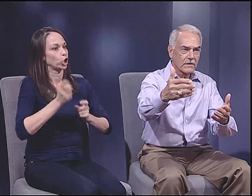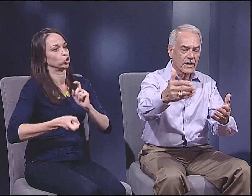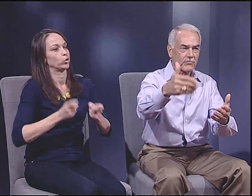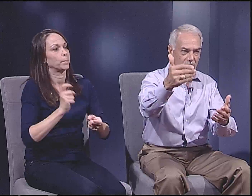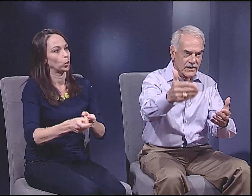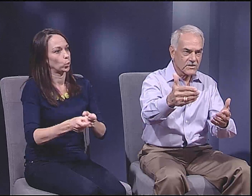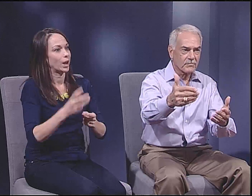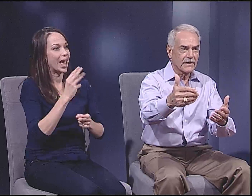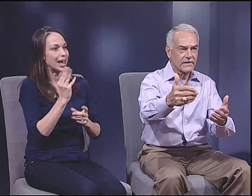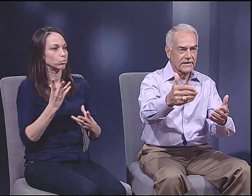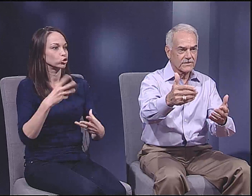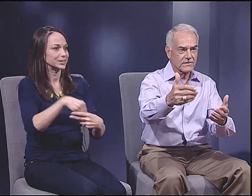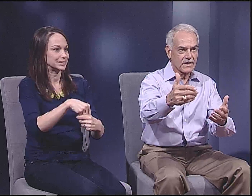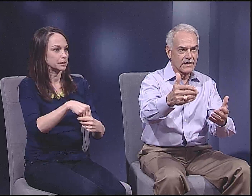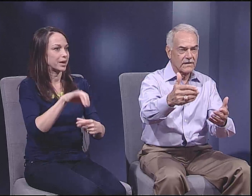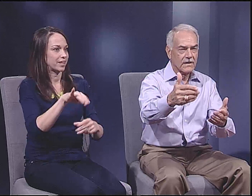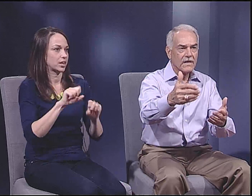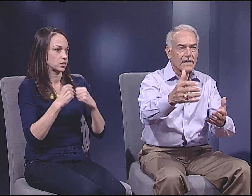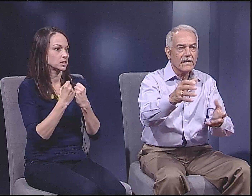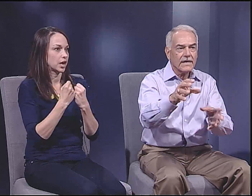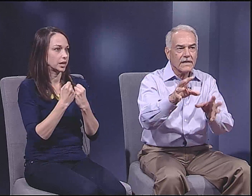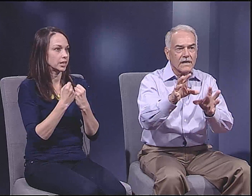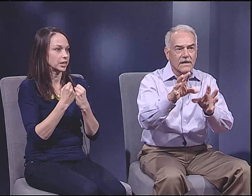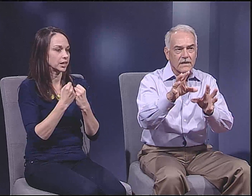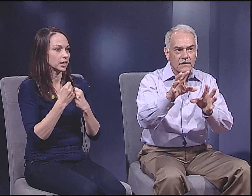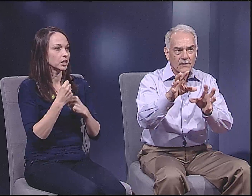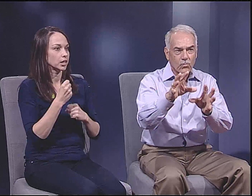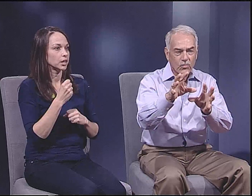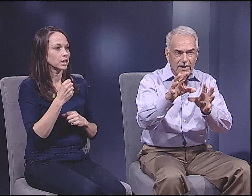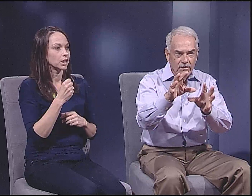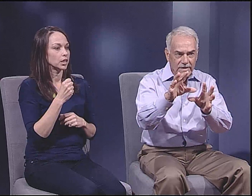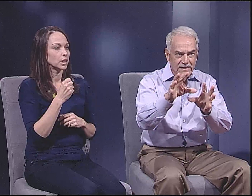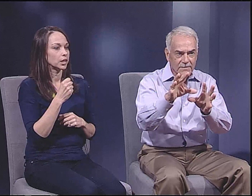but before you can contribute and participate in that society.